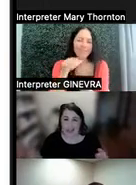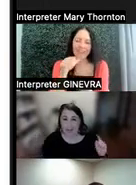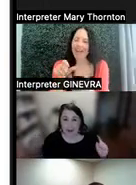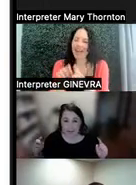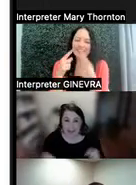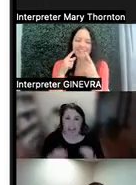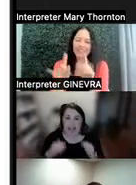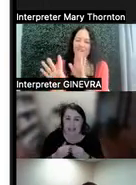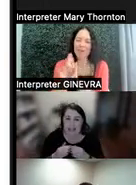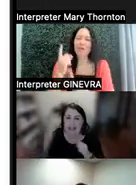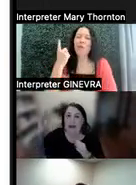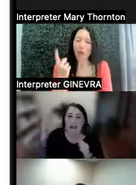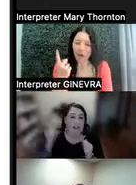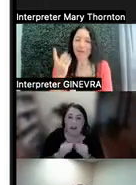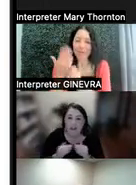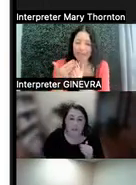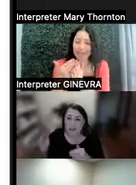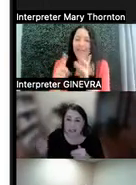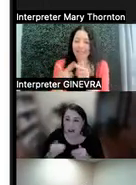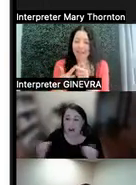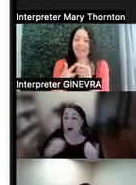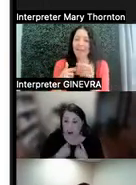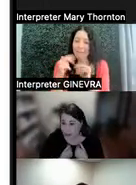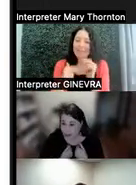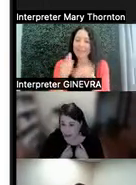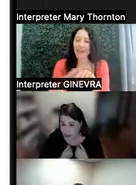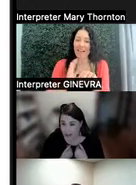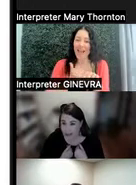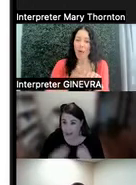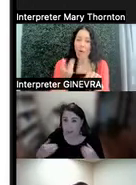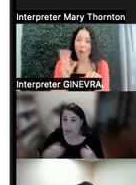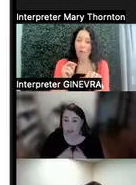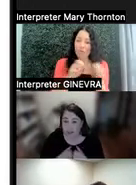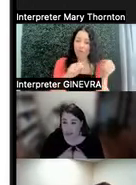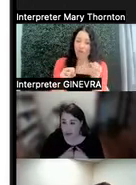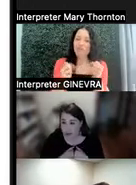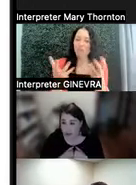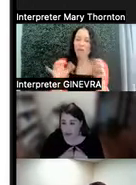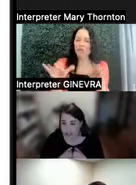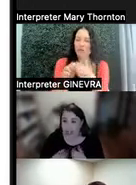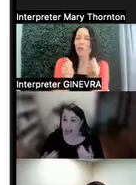one piece, and then also building on our own strengths. So we want to do that with our students.